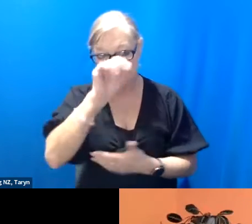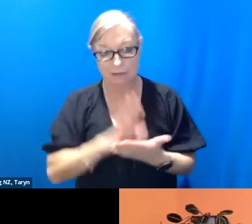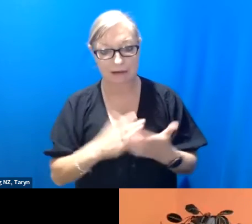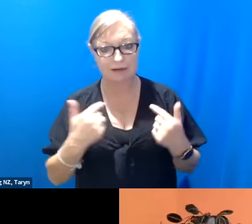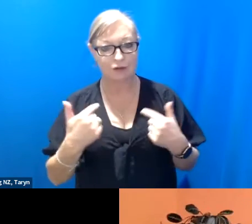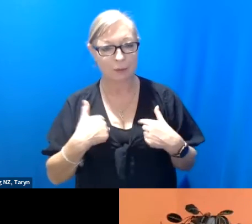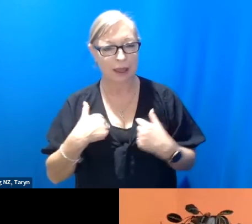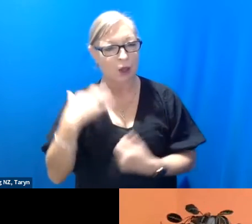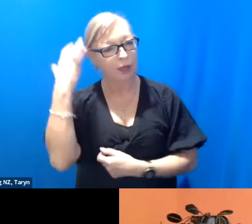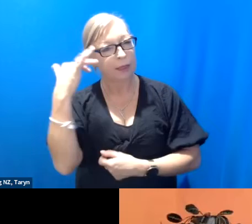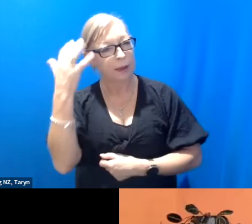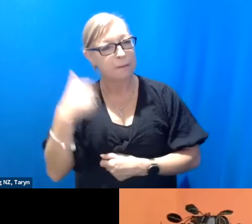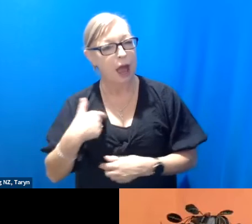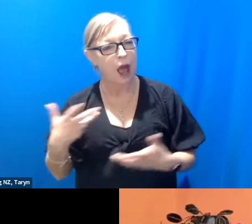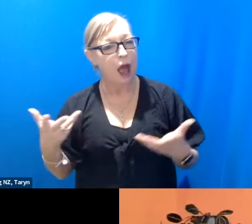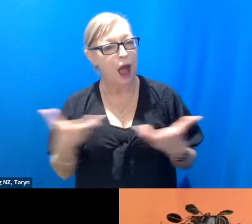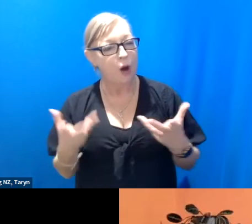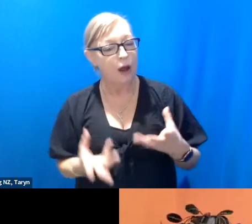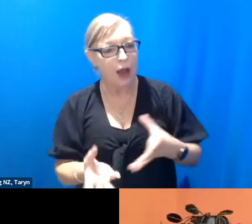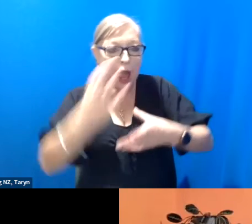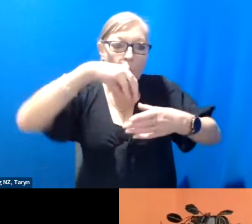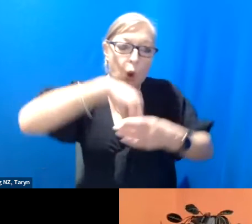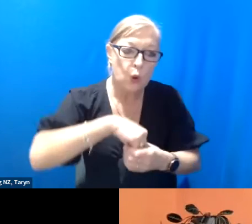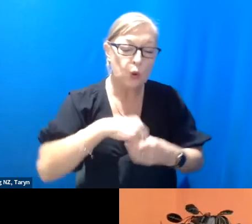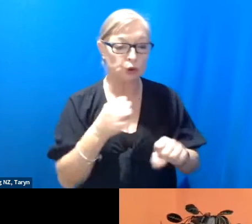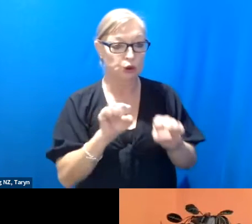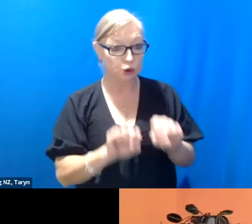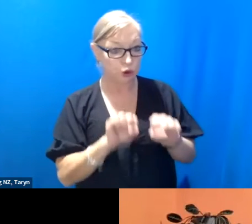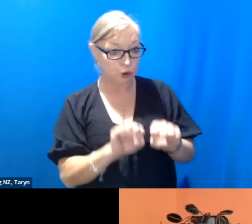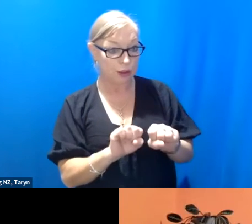students into the way that I work because I've historically also been quite private when I work,